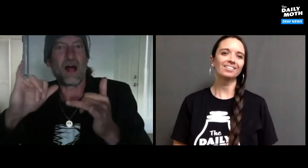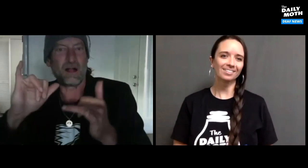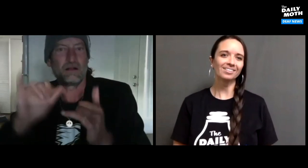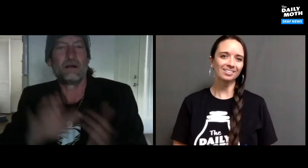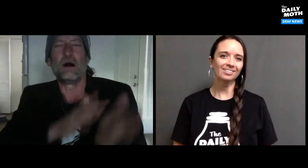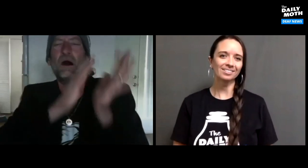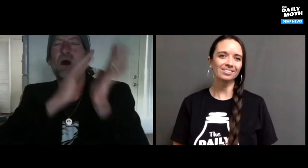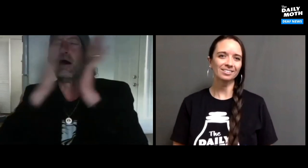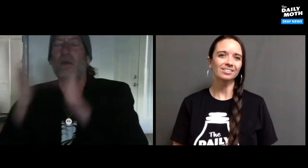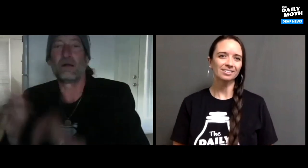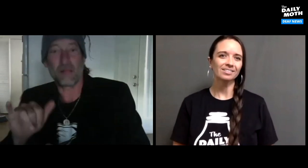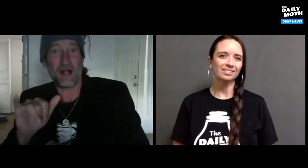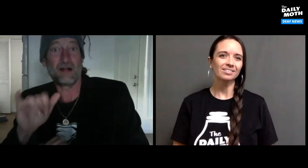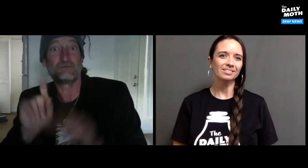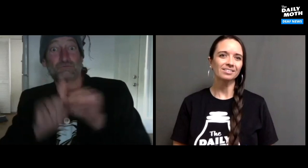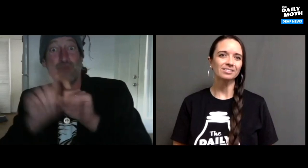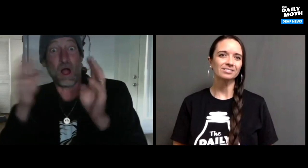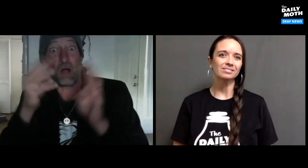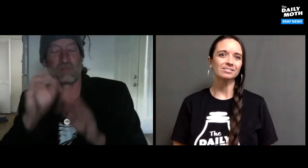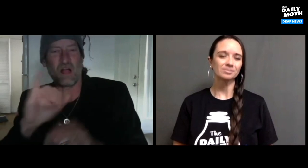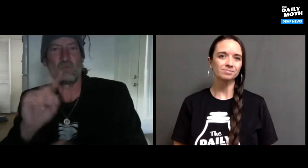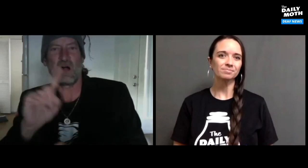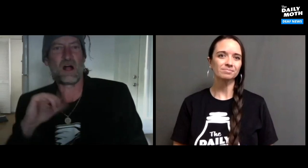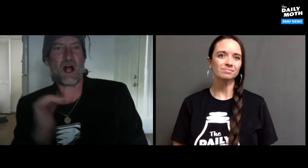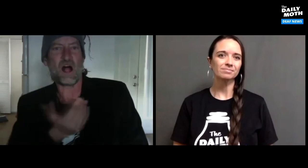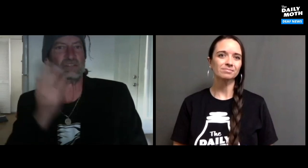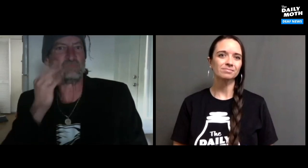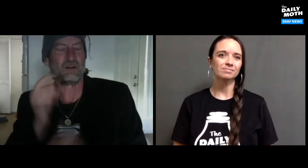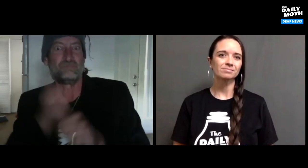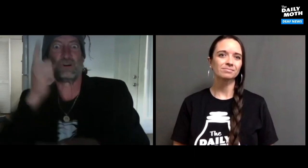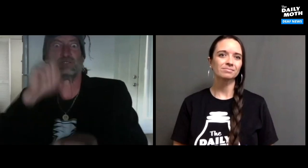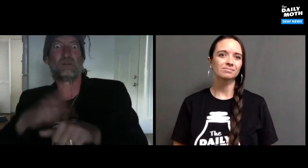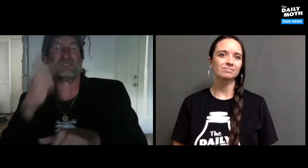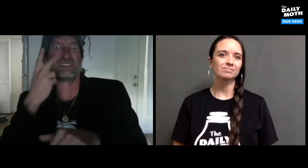So, like that- Star Wars was our first experience of seeing